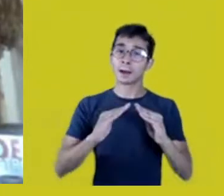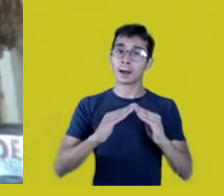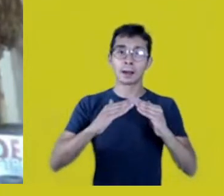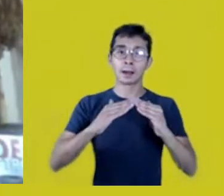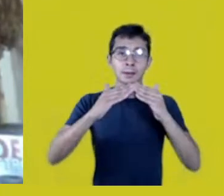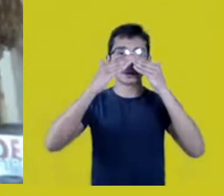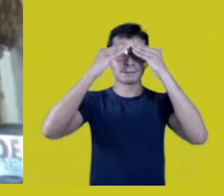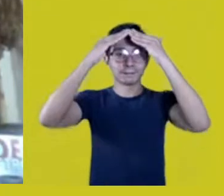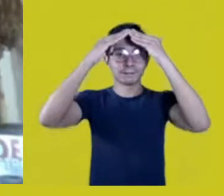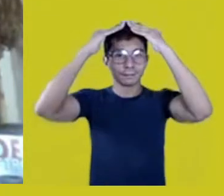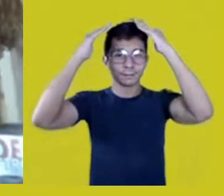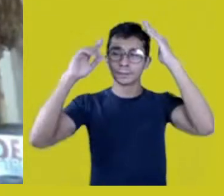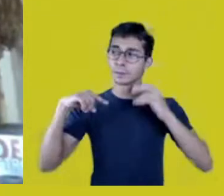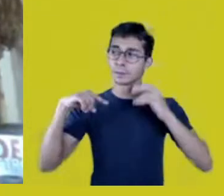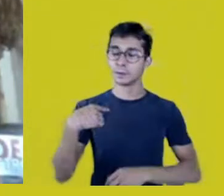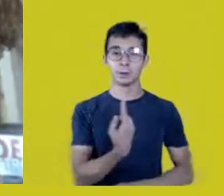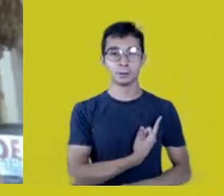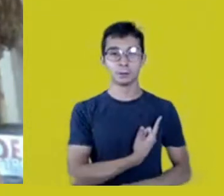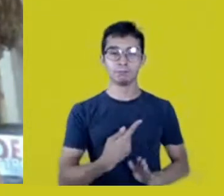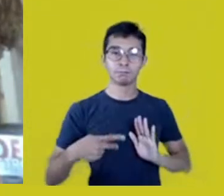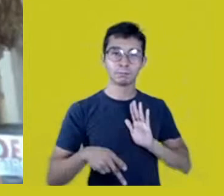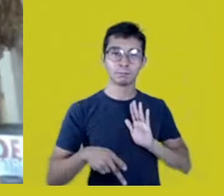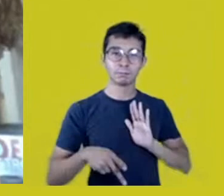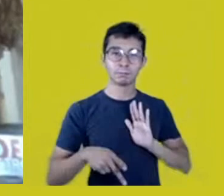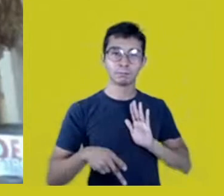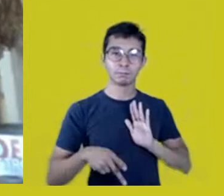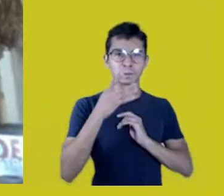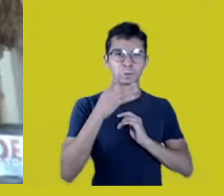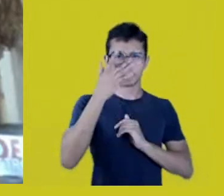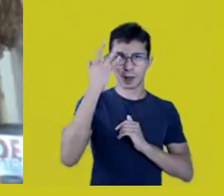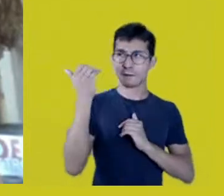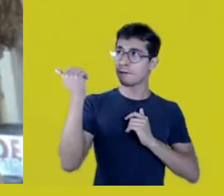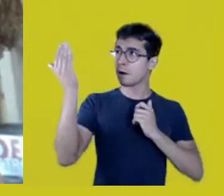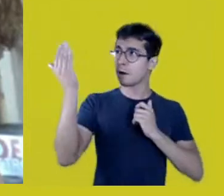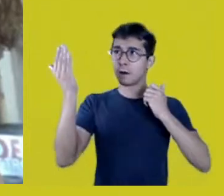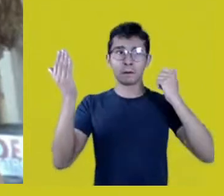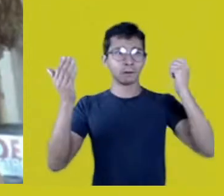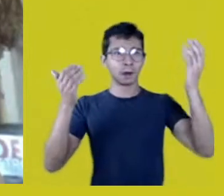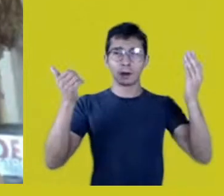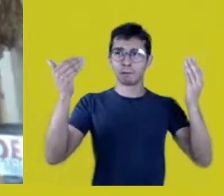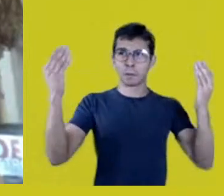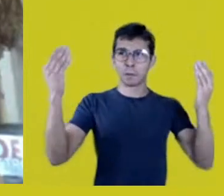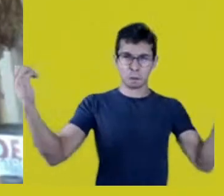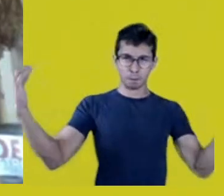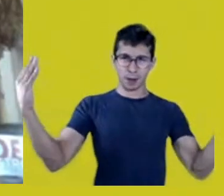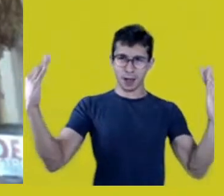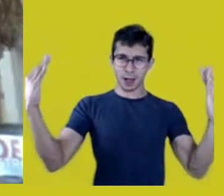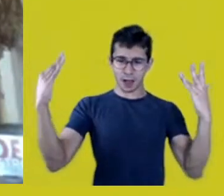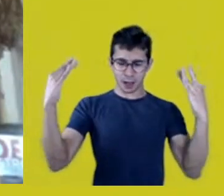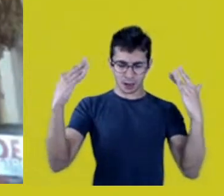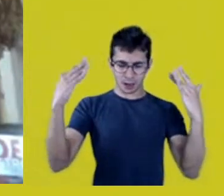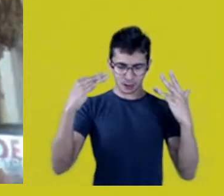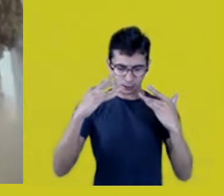since the invaders came, is being violated.